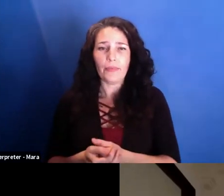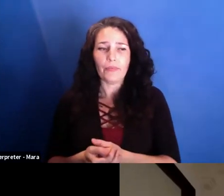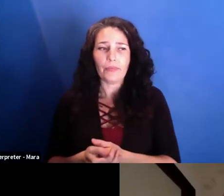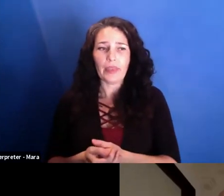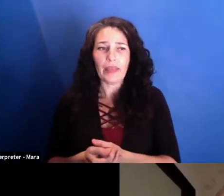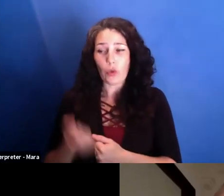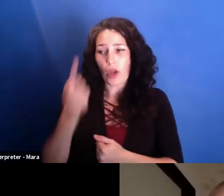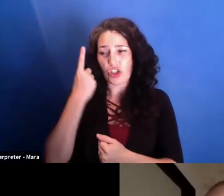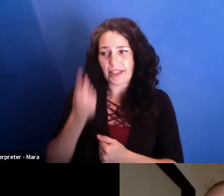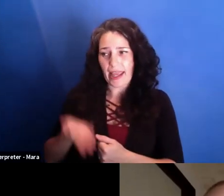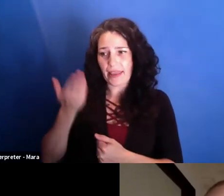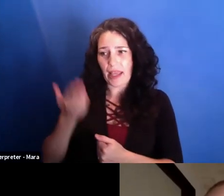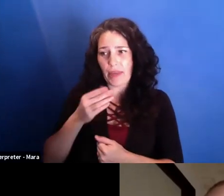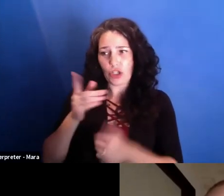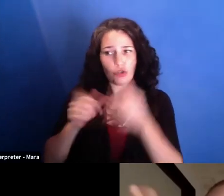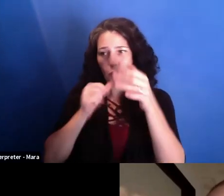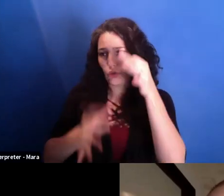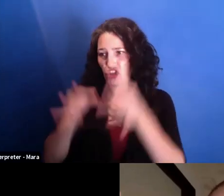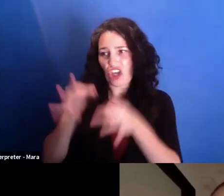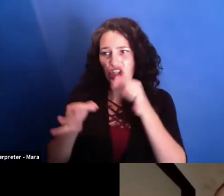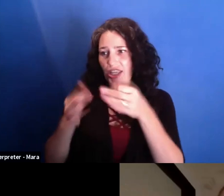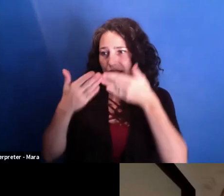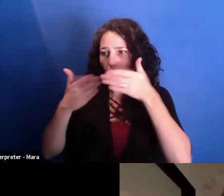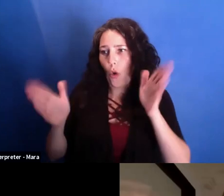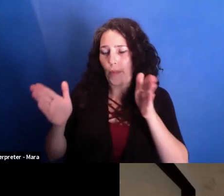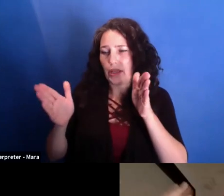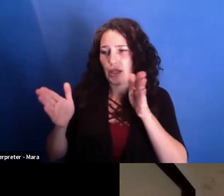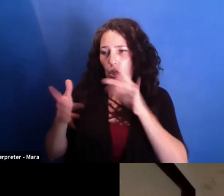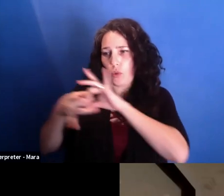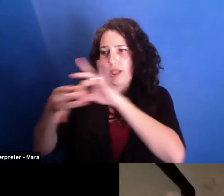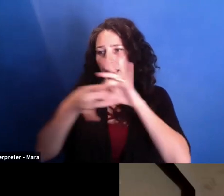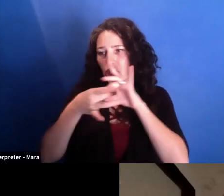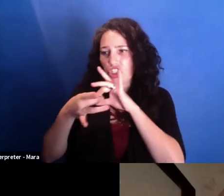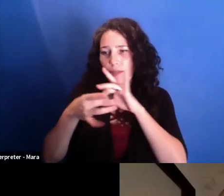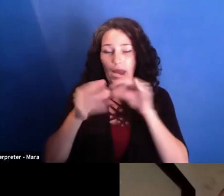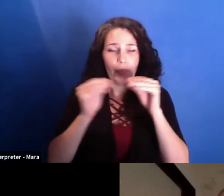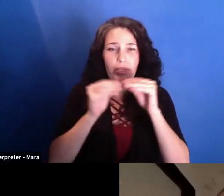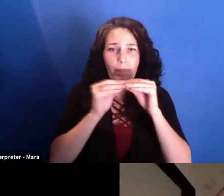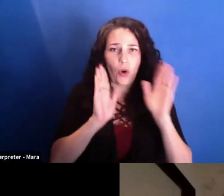But the higher I get into society, people are not really-- you know, we all use masks all the time.